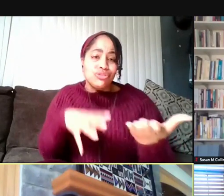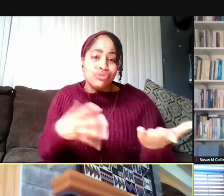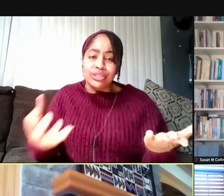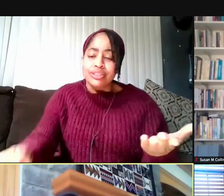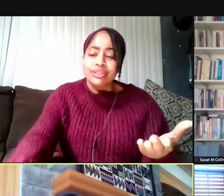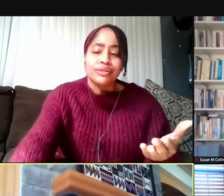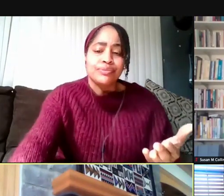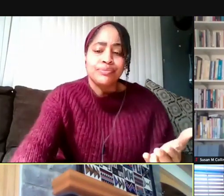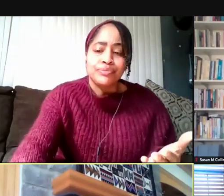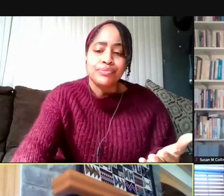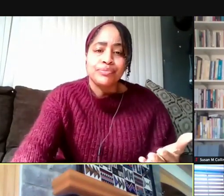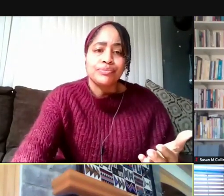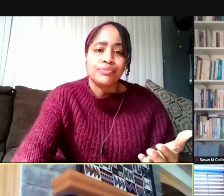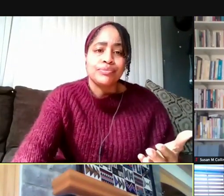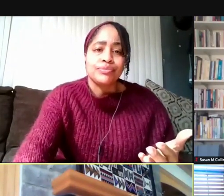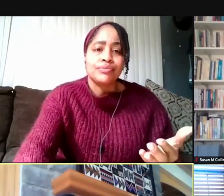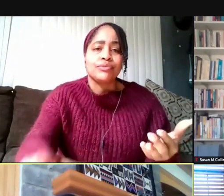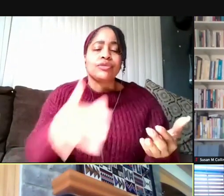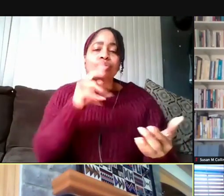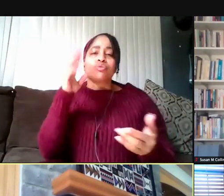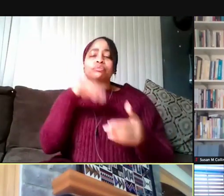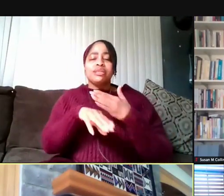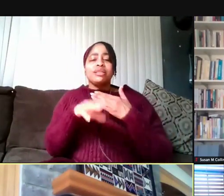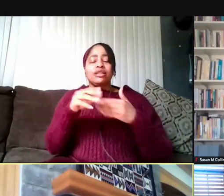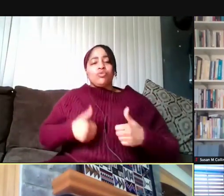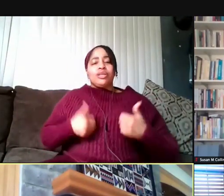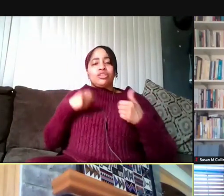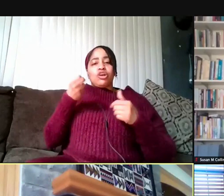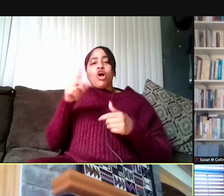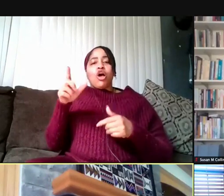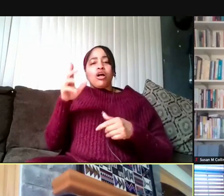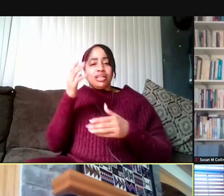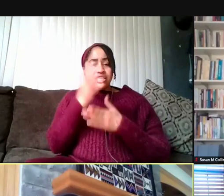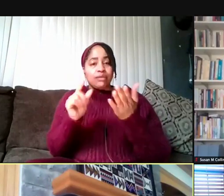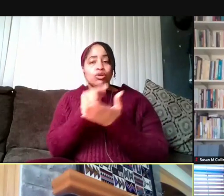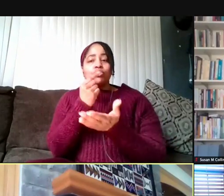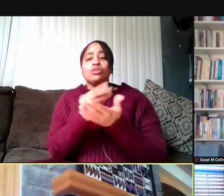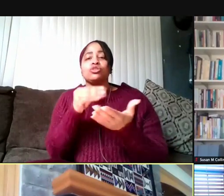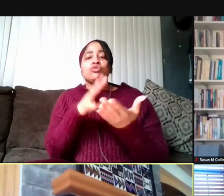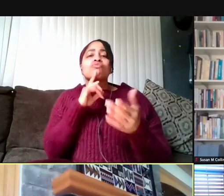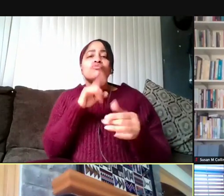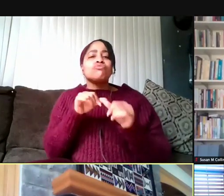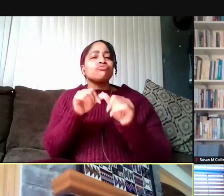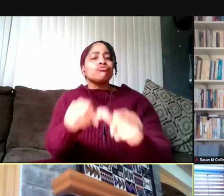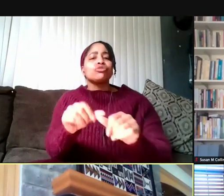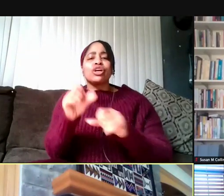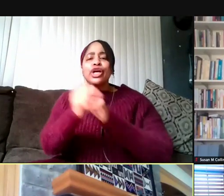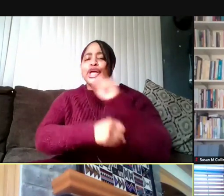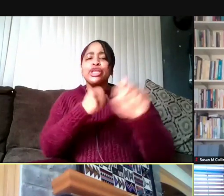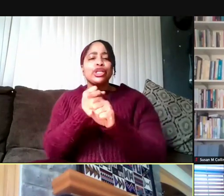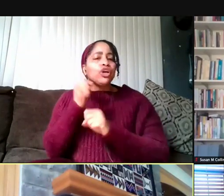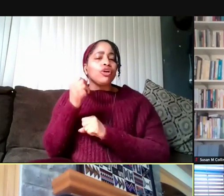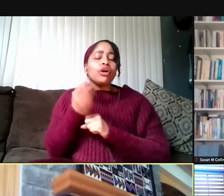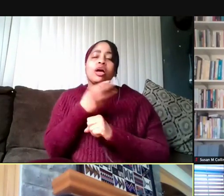who are gonna be in the residence halls. There will be some graduate students who are here sort of year round, and a small number of undergraduates in.